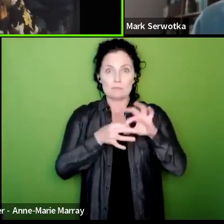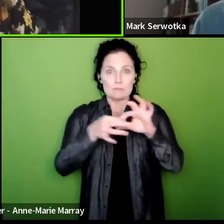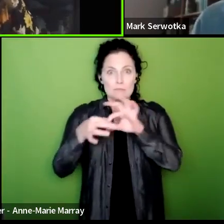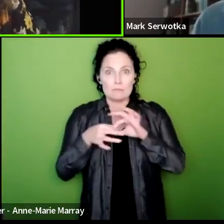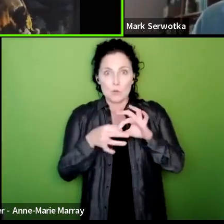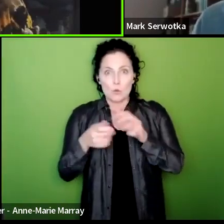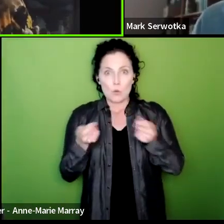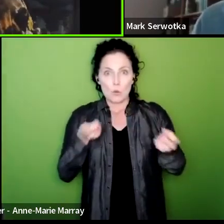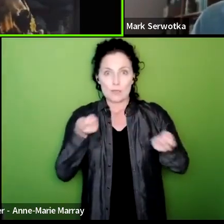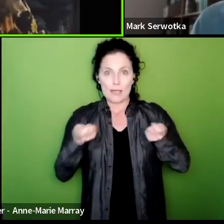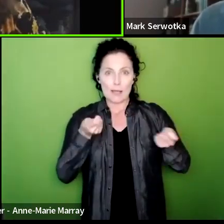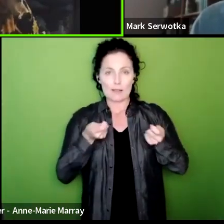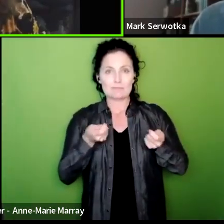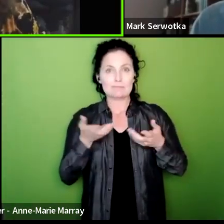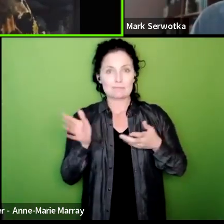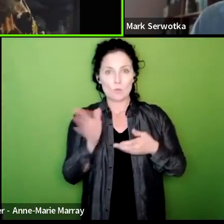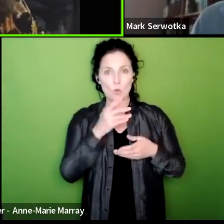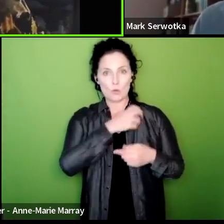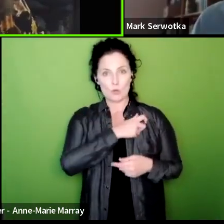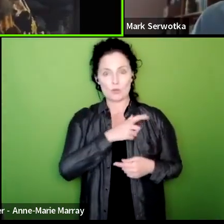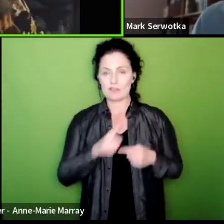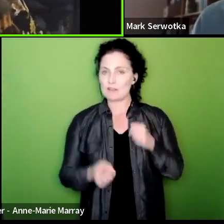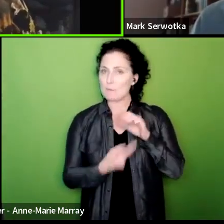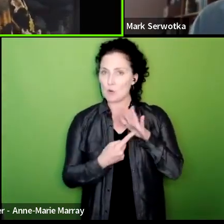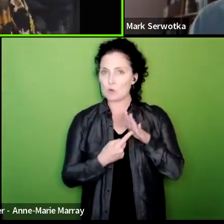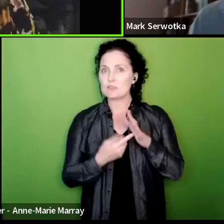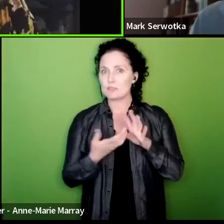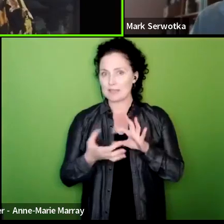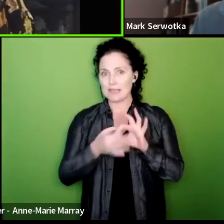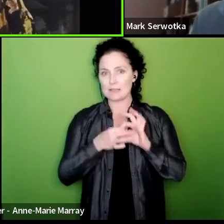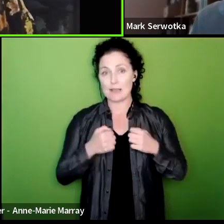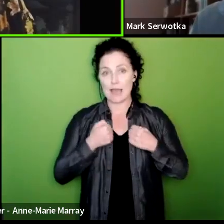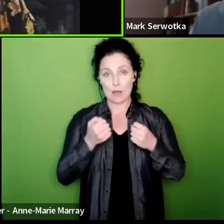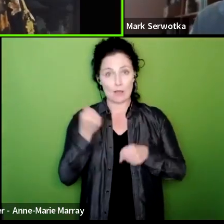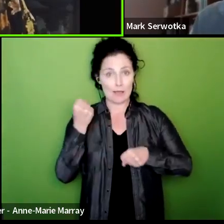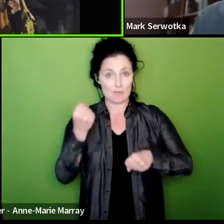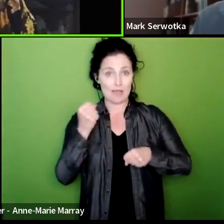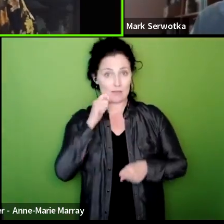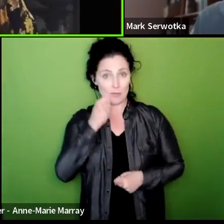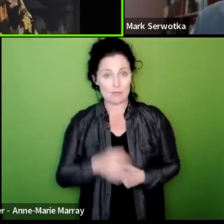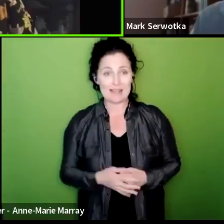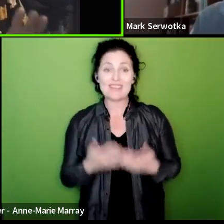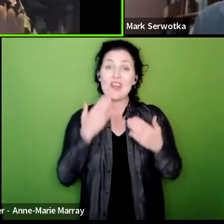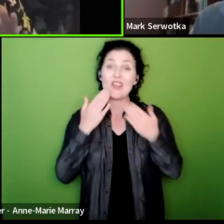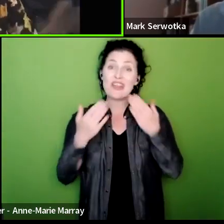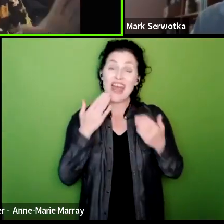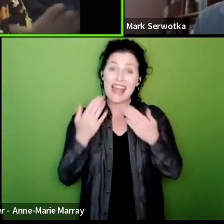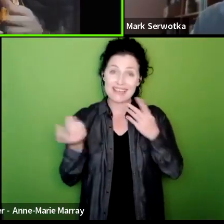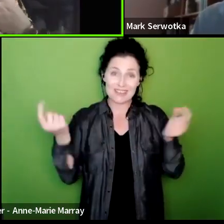really important in terms of some of our campaigns so thank you so much for dialling in I I recognize